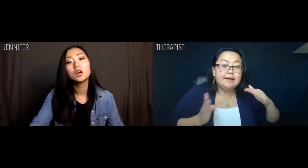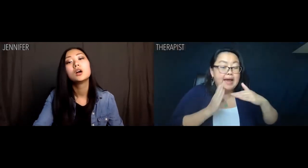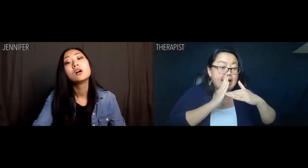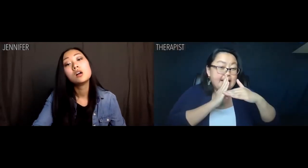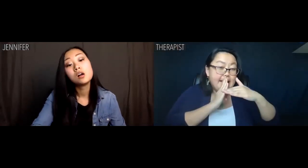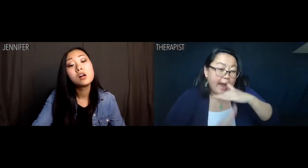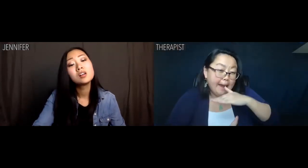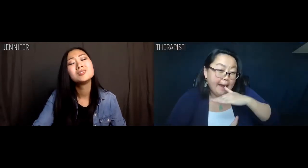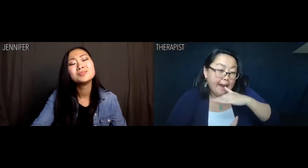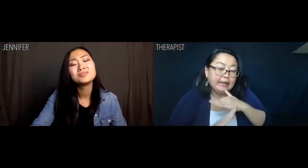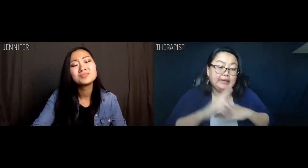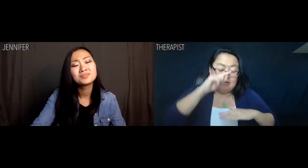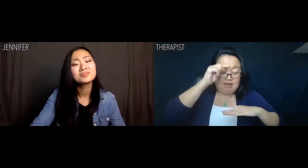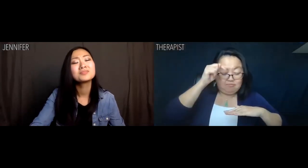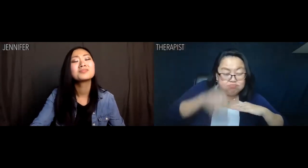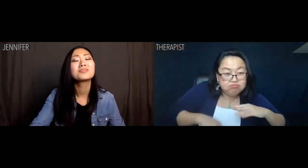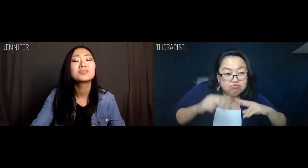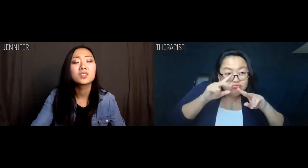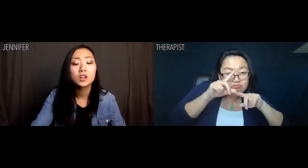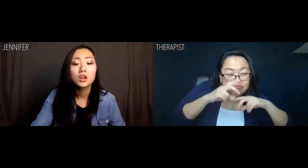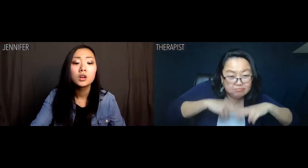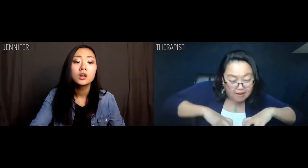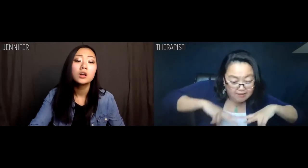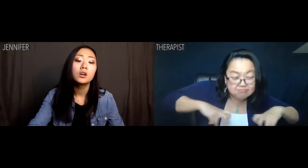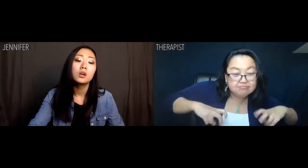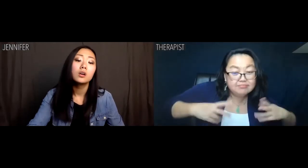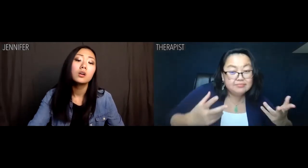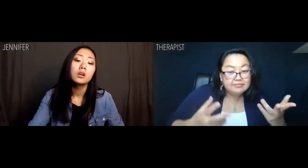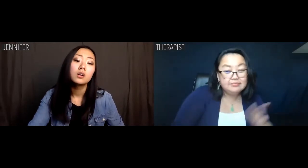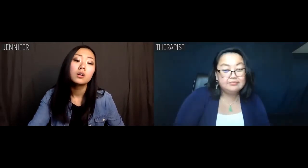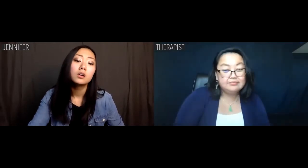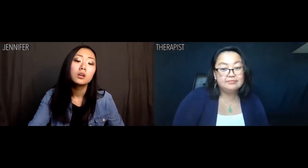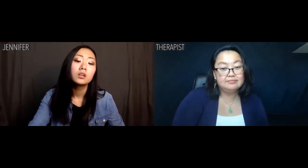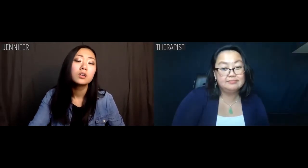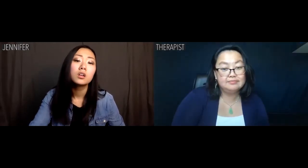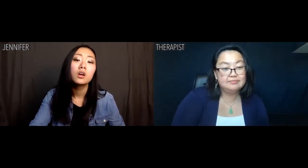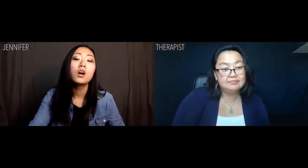humility, sincere inquiry, and a whole lot of time.